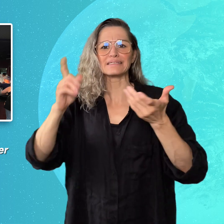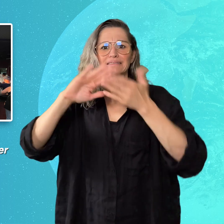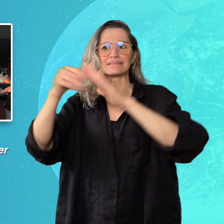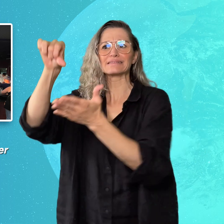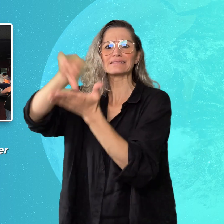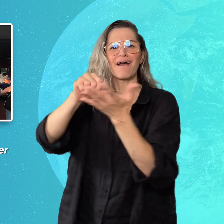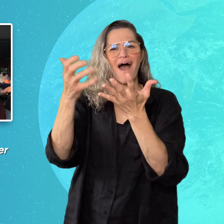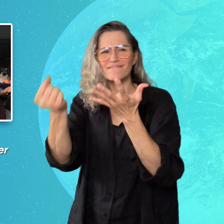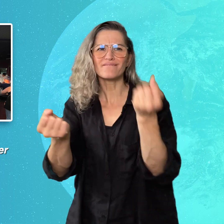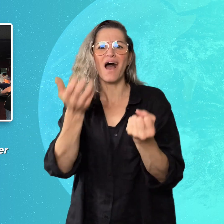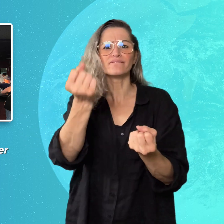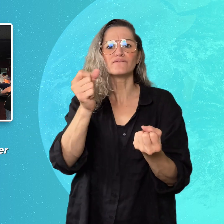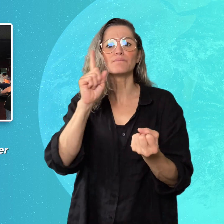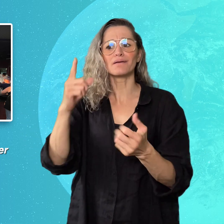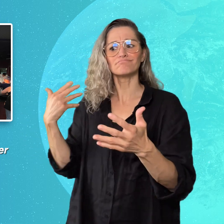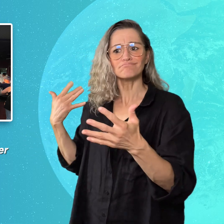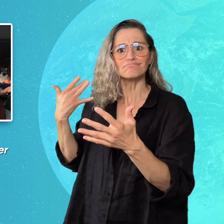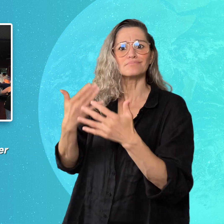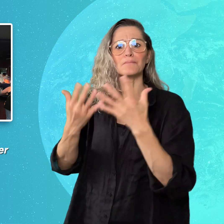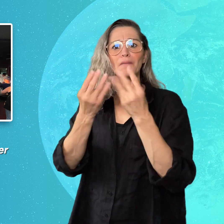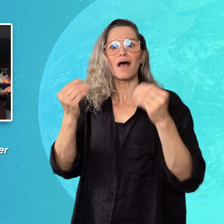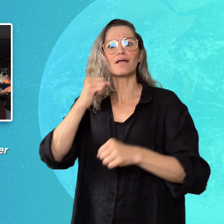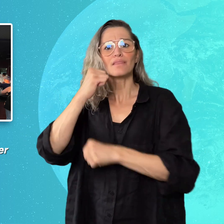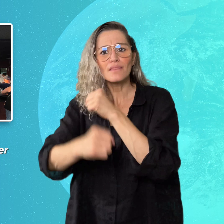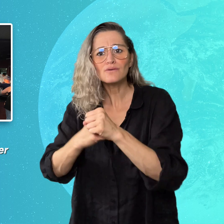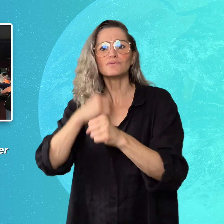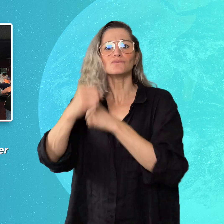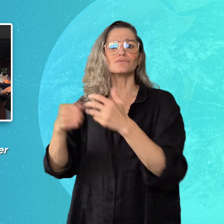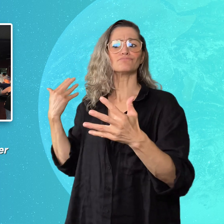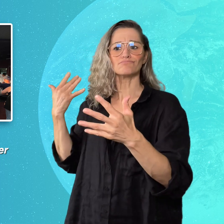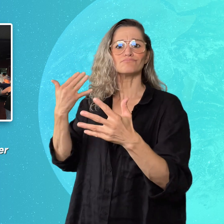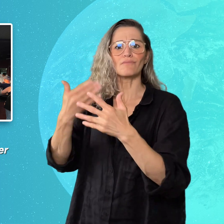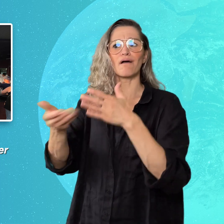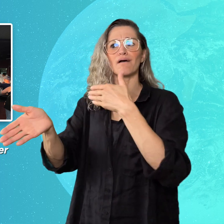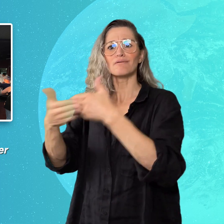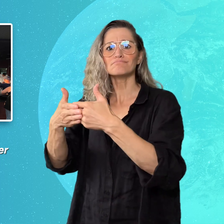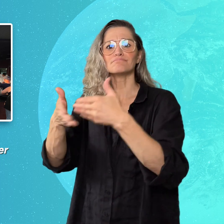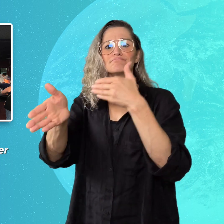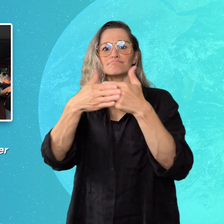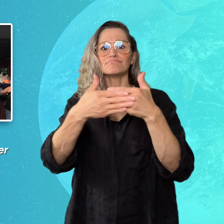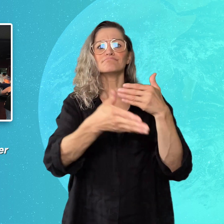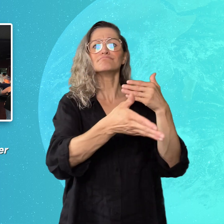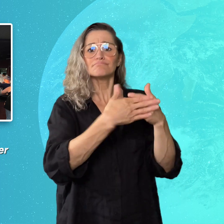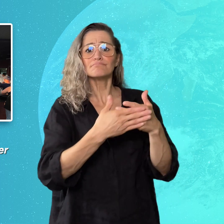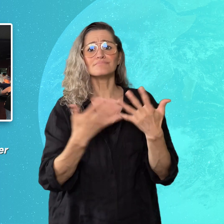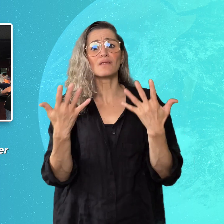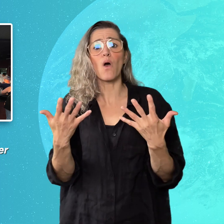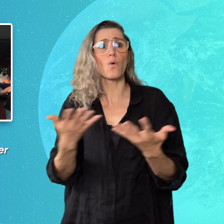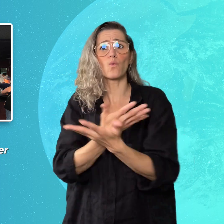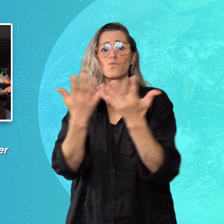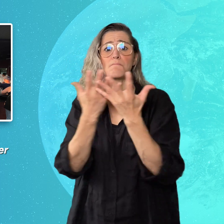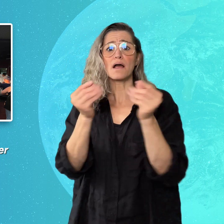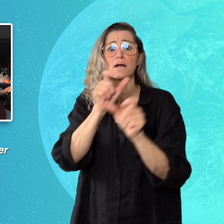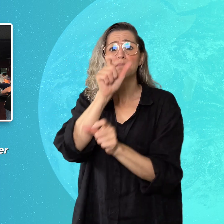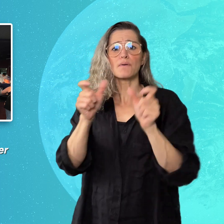but many closed down over decades. Texting and video calls